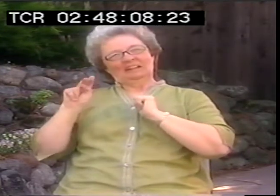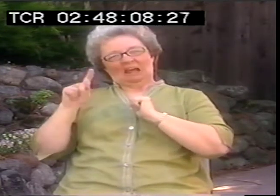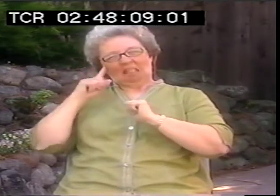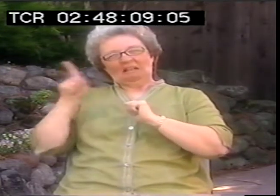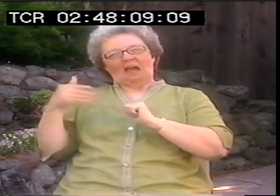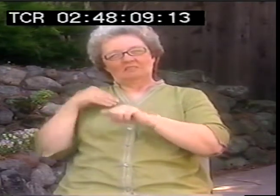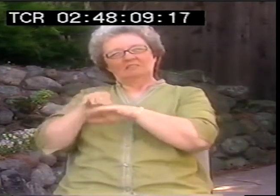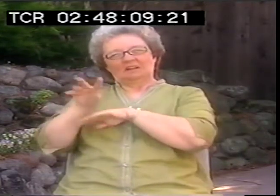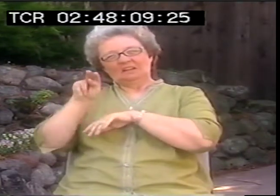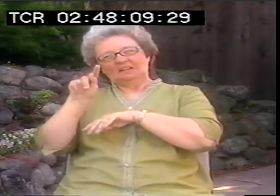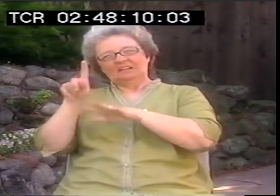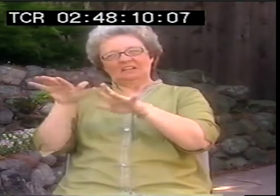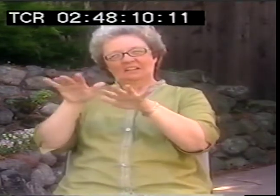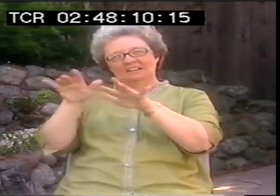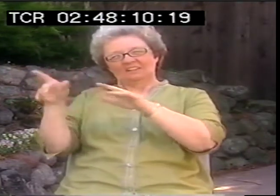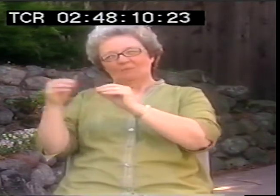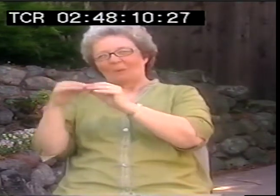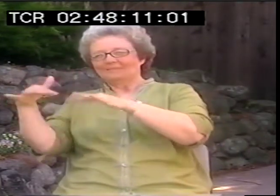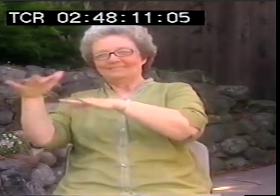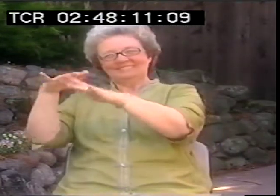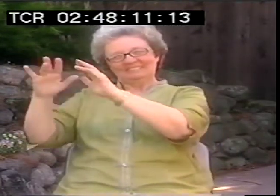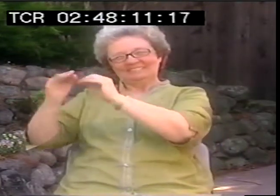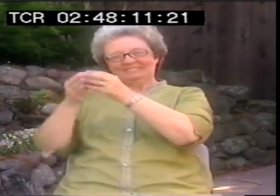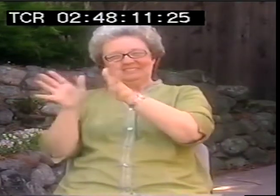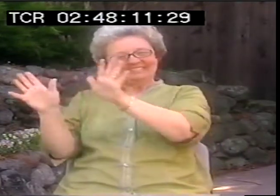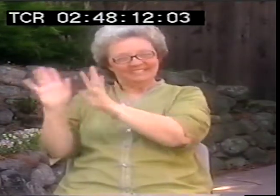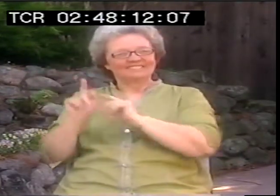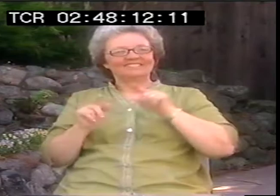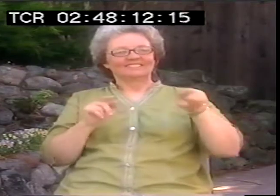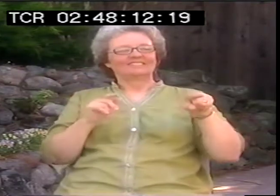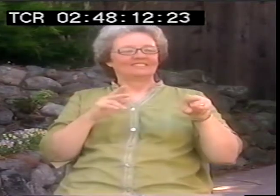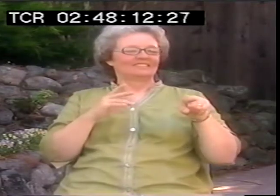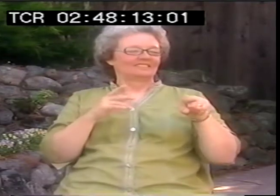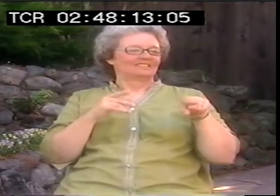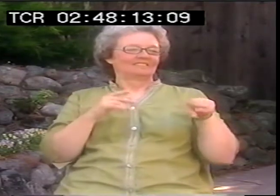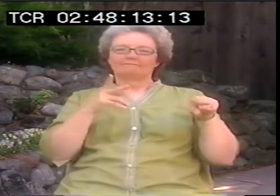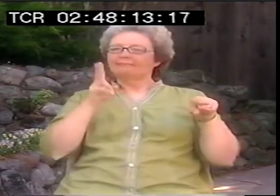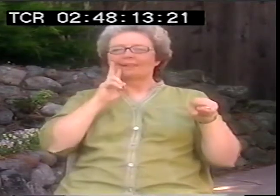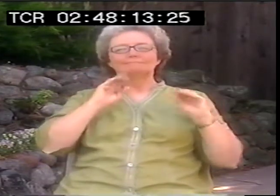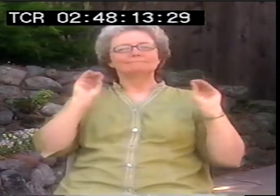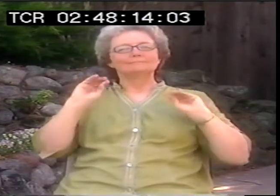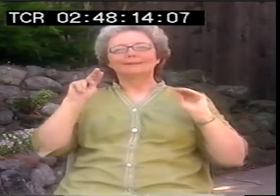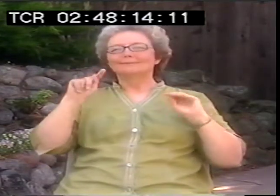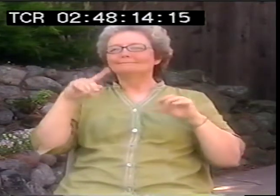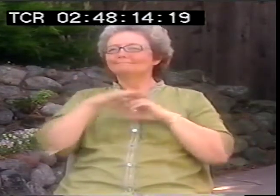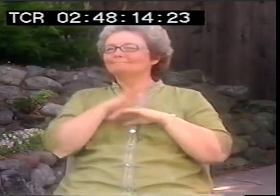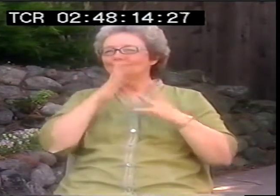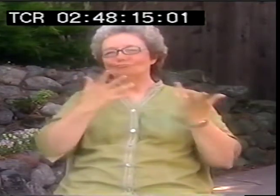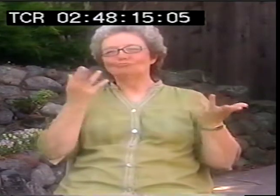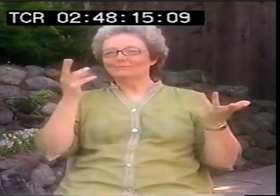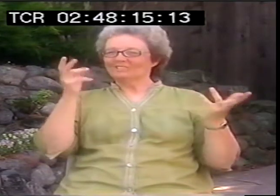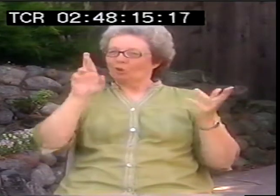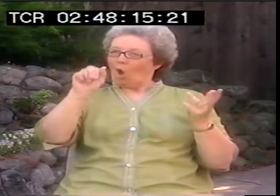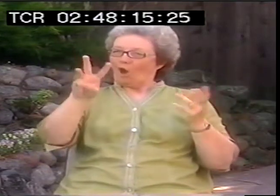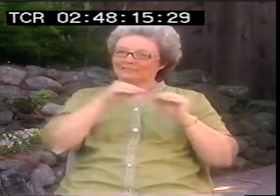Peter and Debbie were influenced by theater in a different mold than the NTD way, but probably got some from NTID.